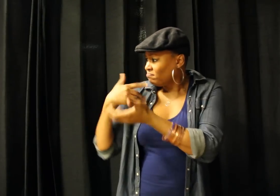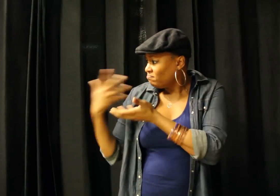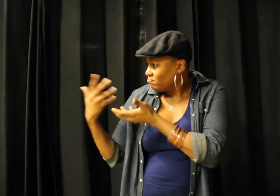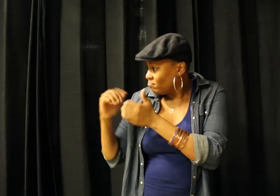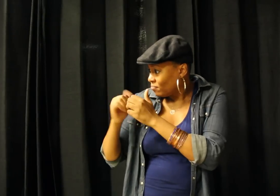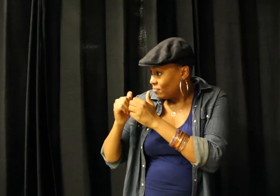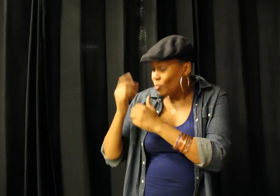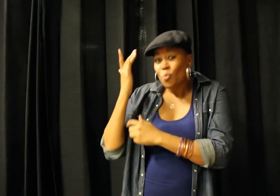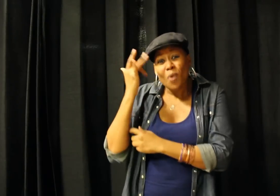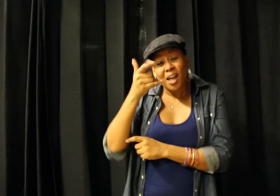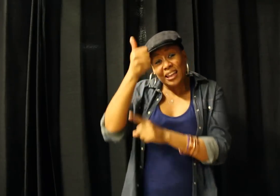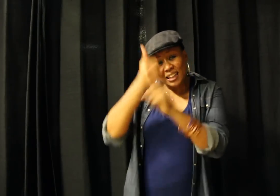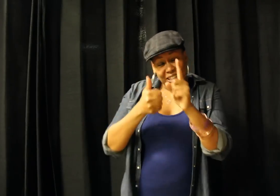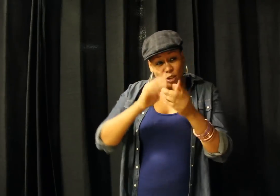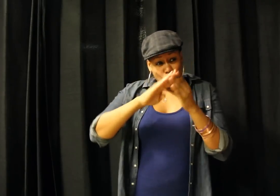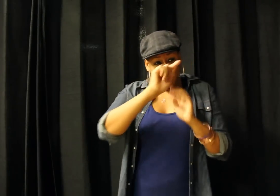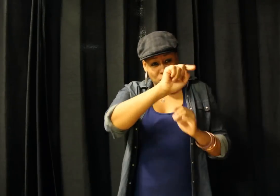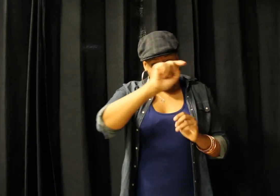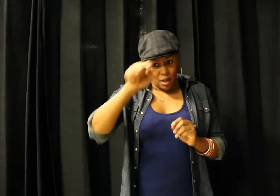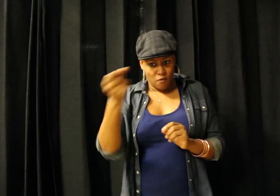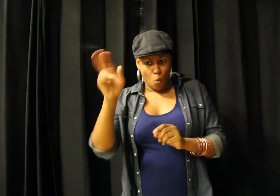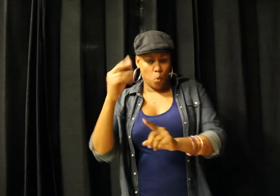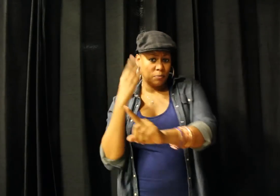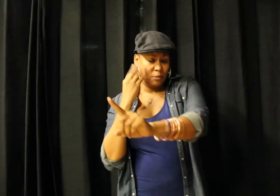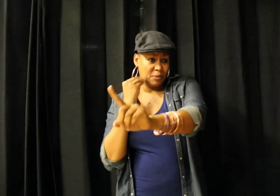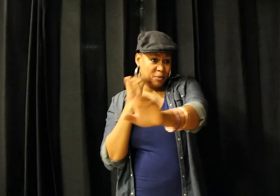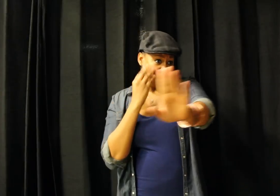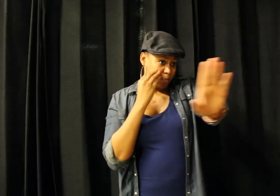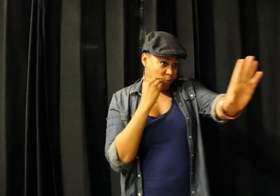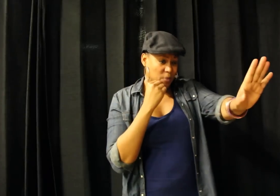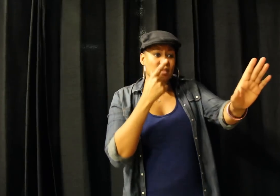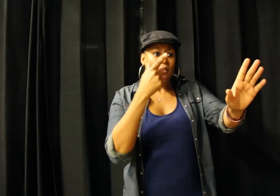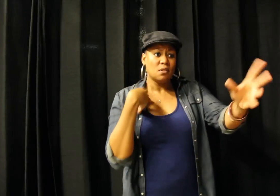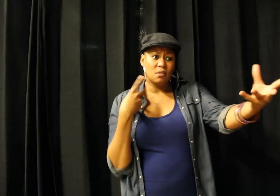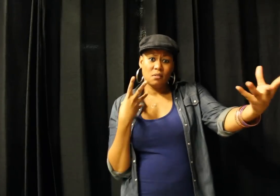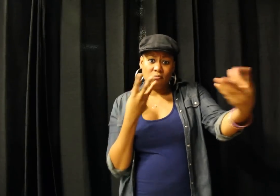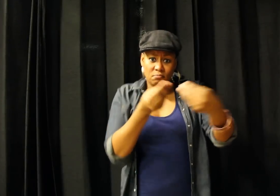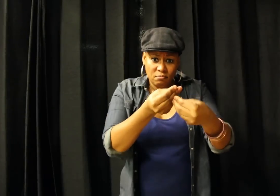Rather, I approach the work in a collaborative, solidarity manner, because I believe that every single community